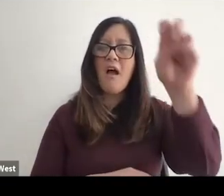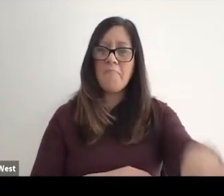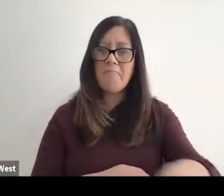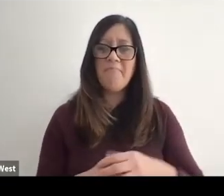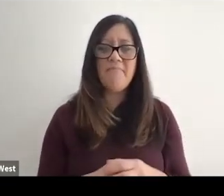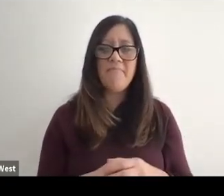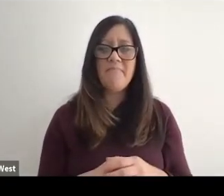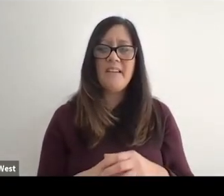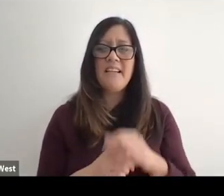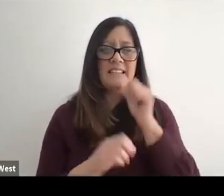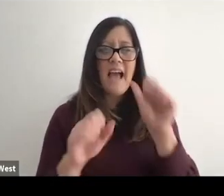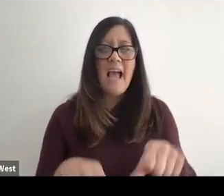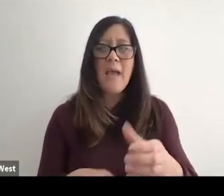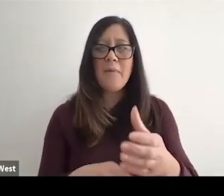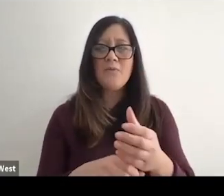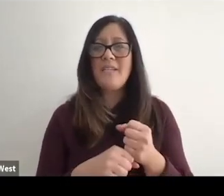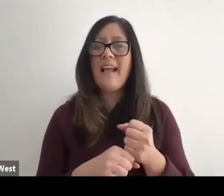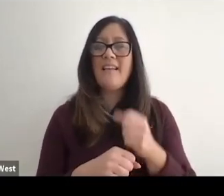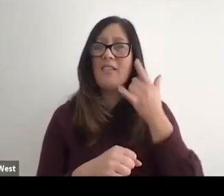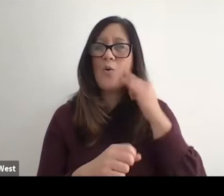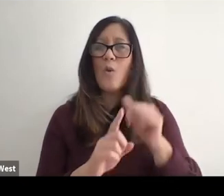But it's short, he's not able to take the gold from Kristin,